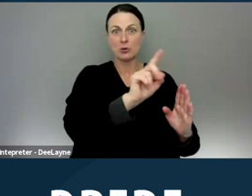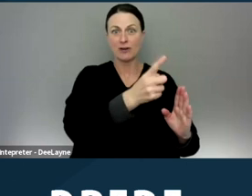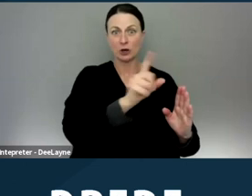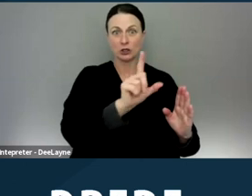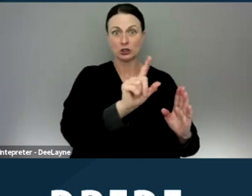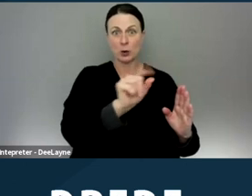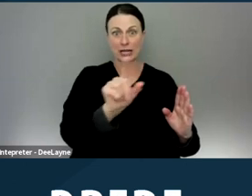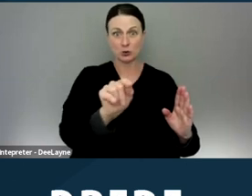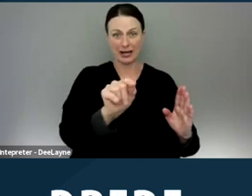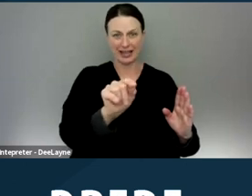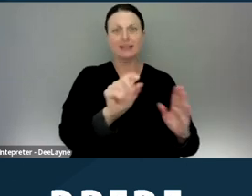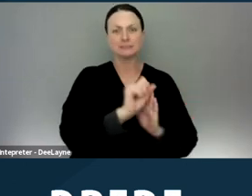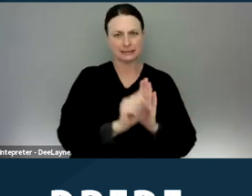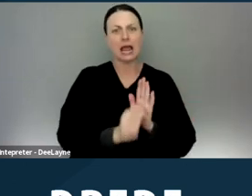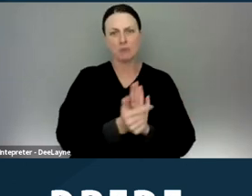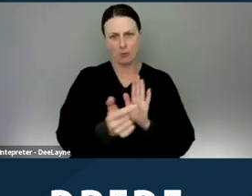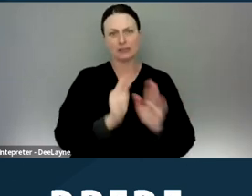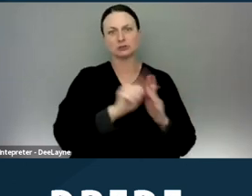which is when the state prohibition went into effect